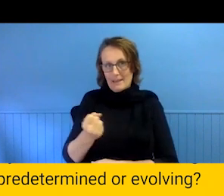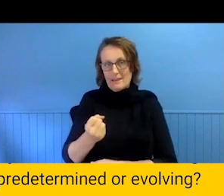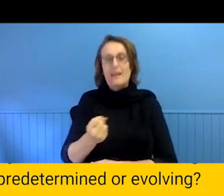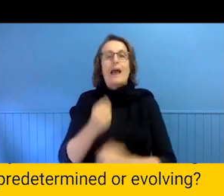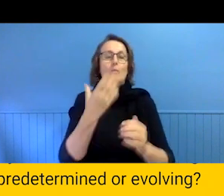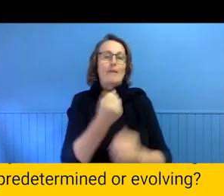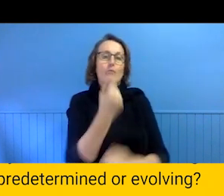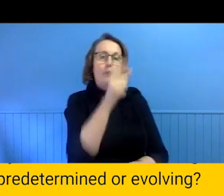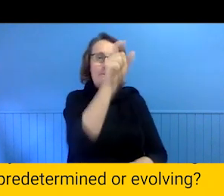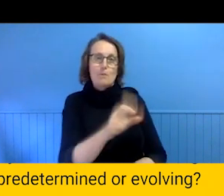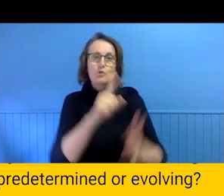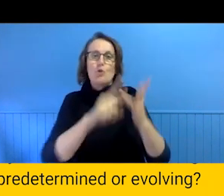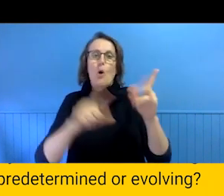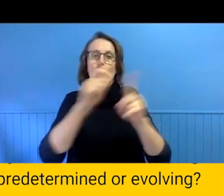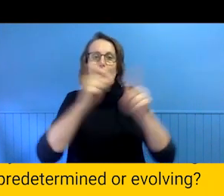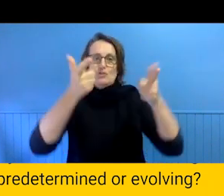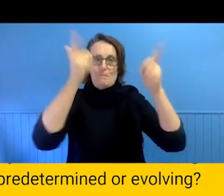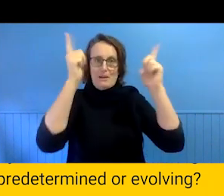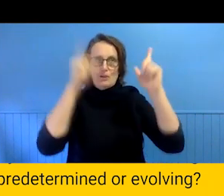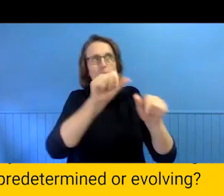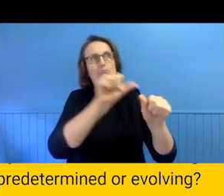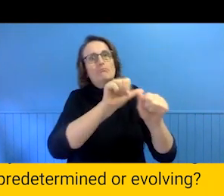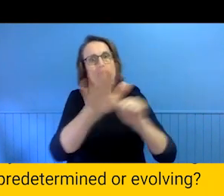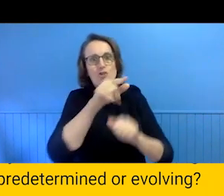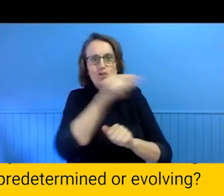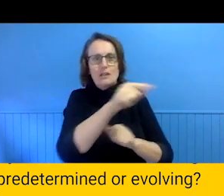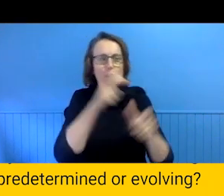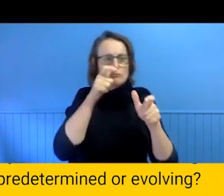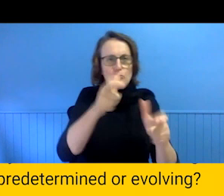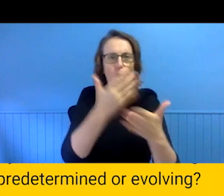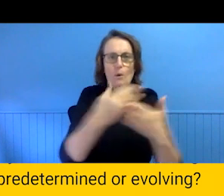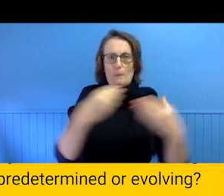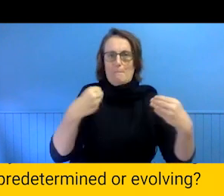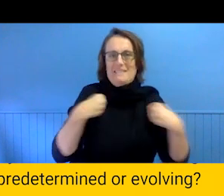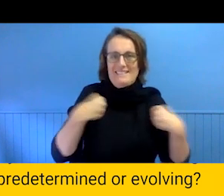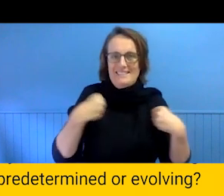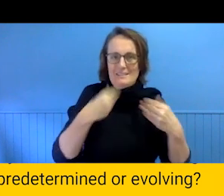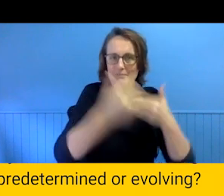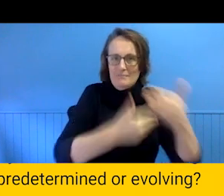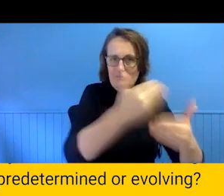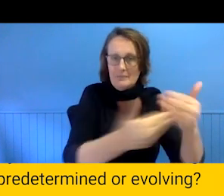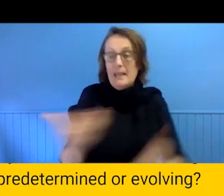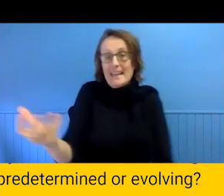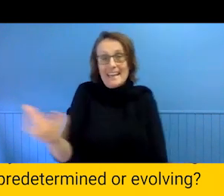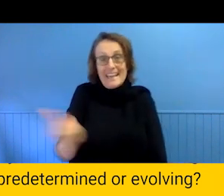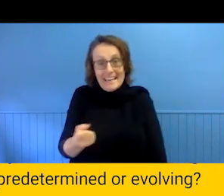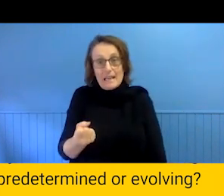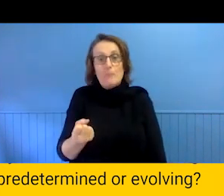an eye on some of the more practical company responsibilities. Beyond that our income and structure is influxed depending on what projects